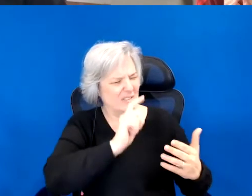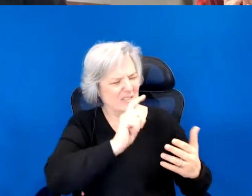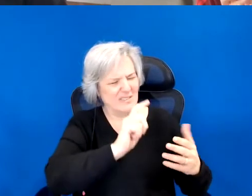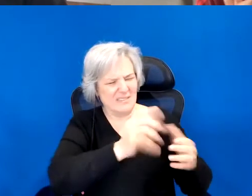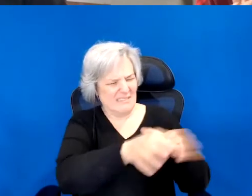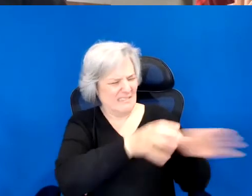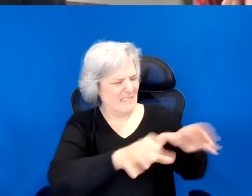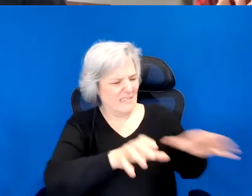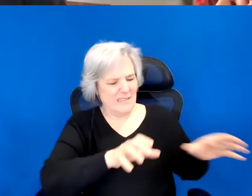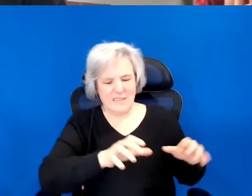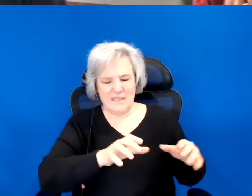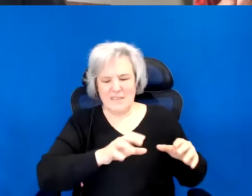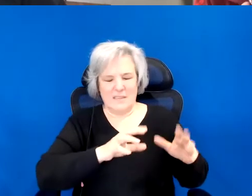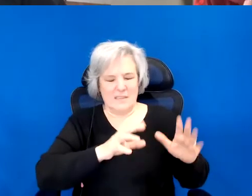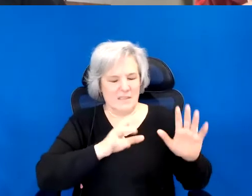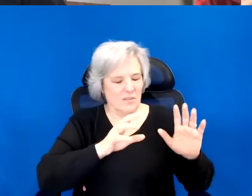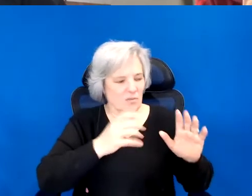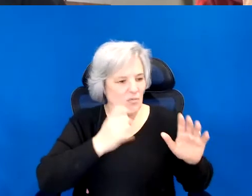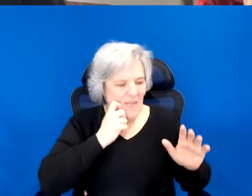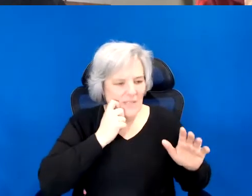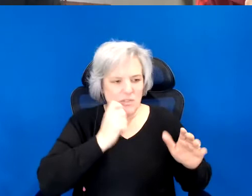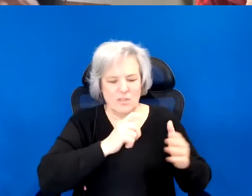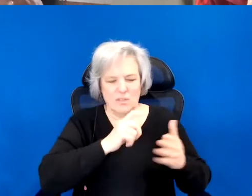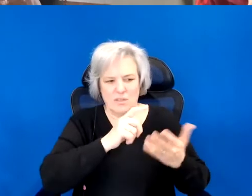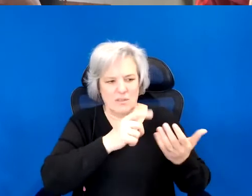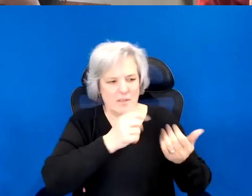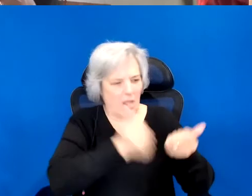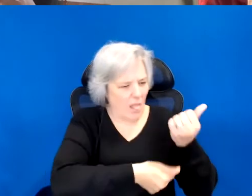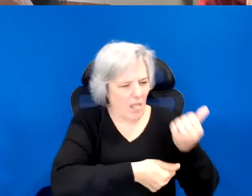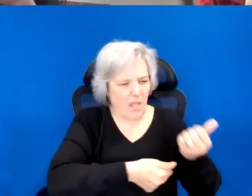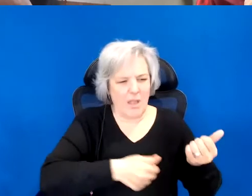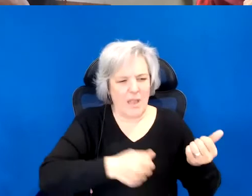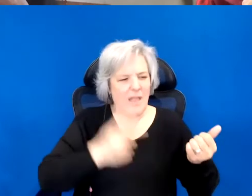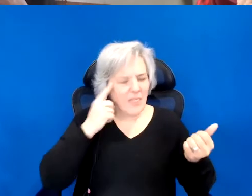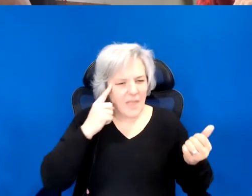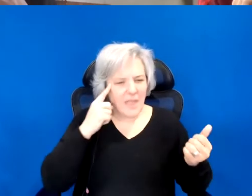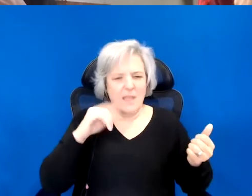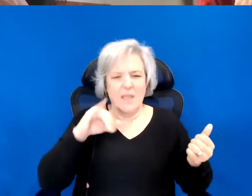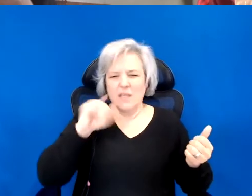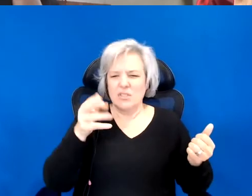To have to reckon with things like the gym crow toilet in the middle of our basement